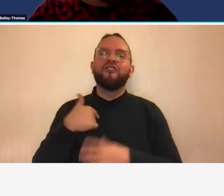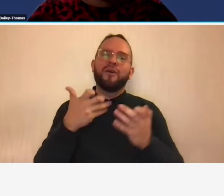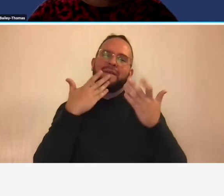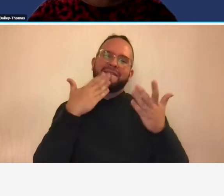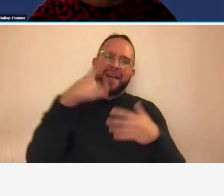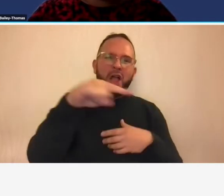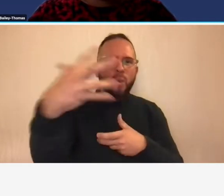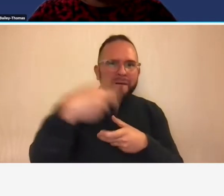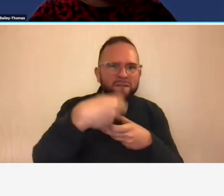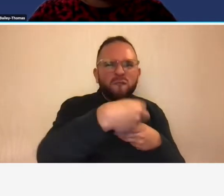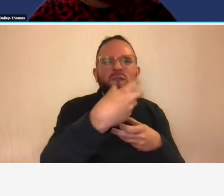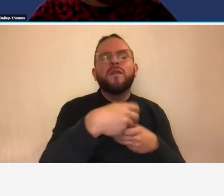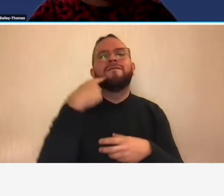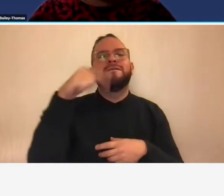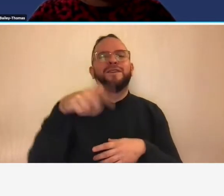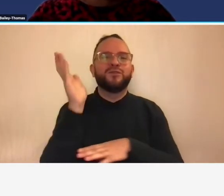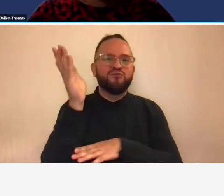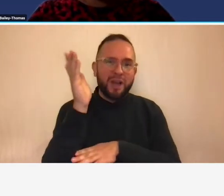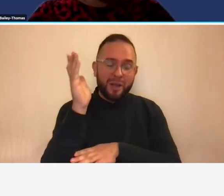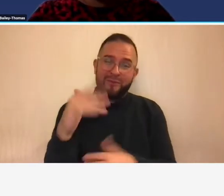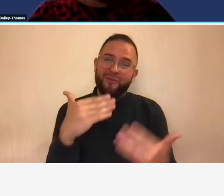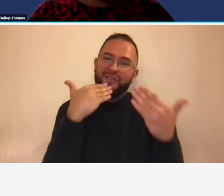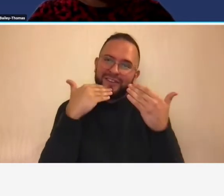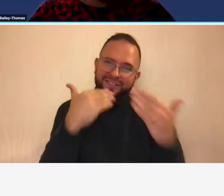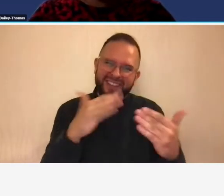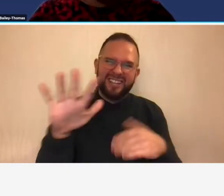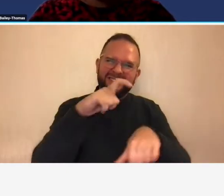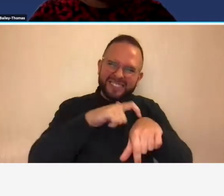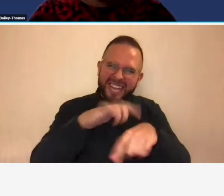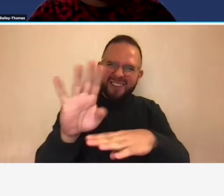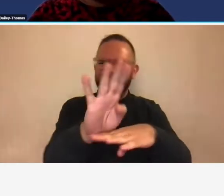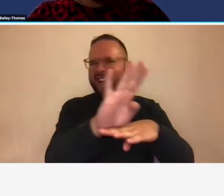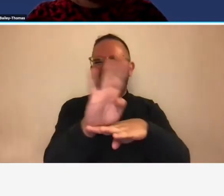this webinar together and thank you for taking time out of your busy day to be here with us